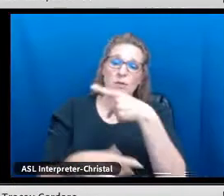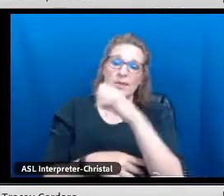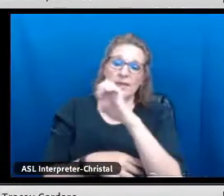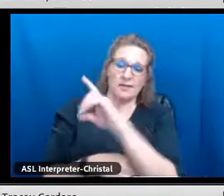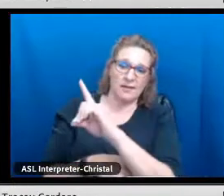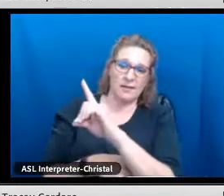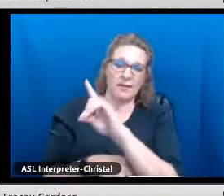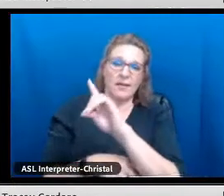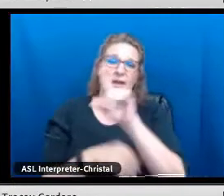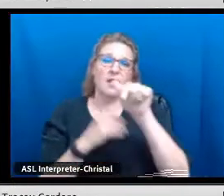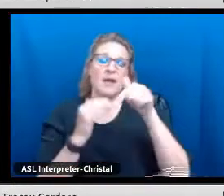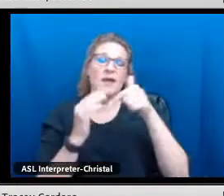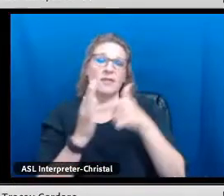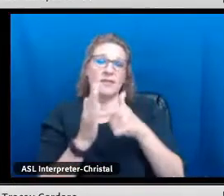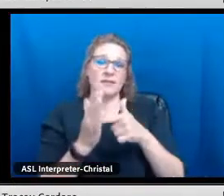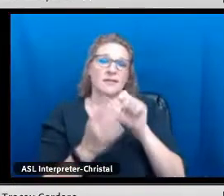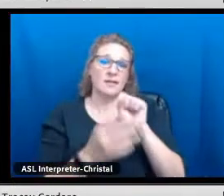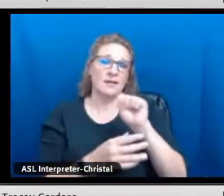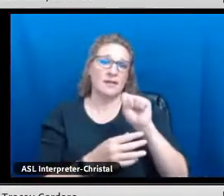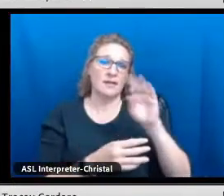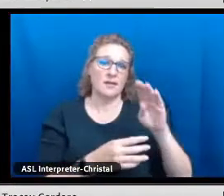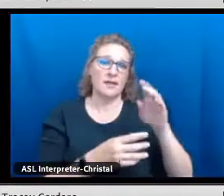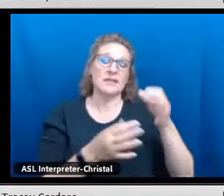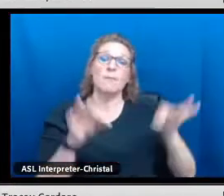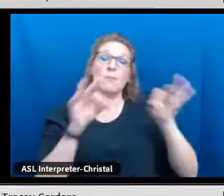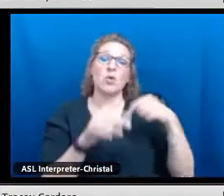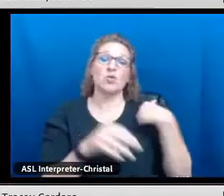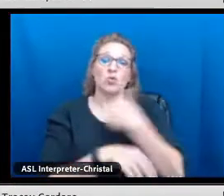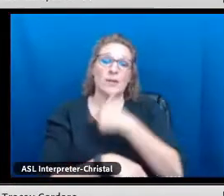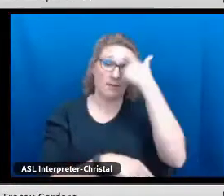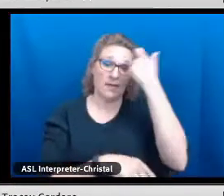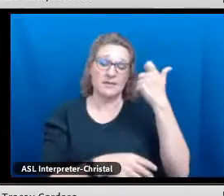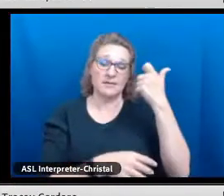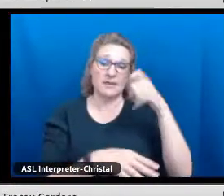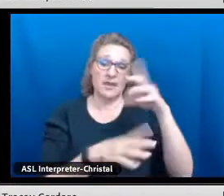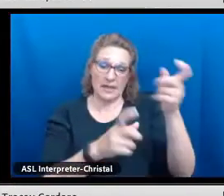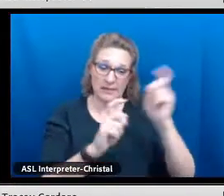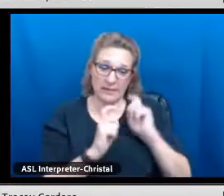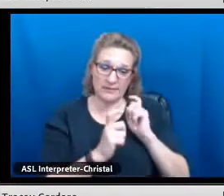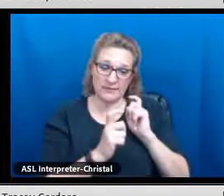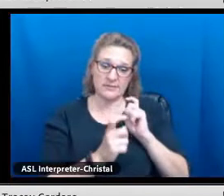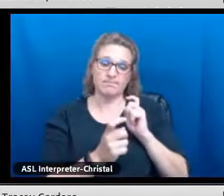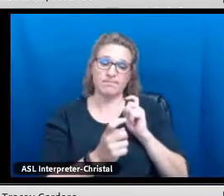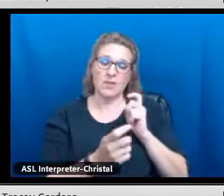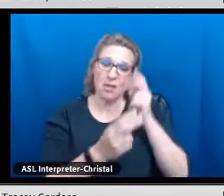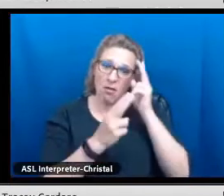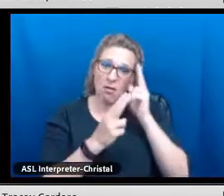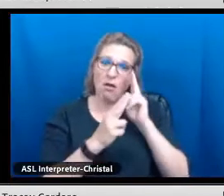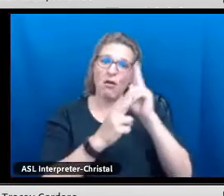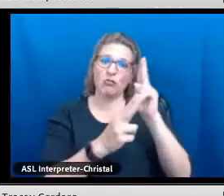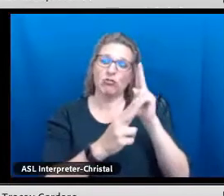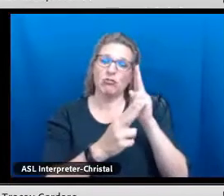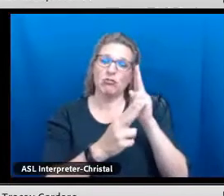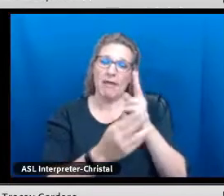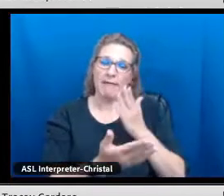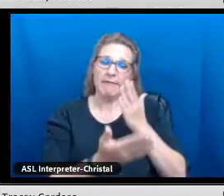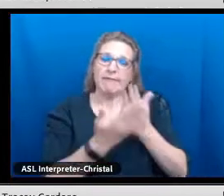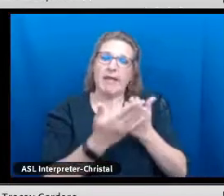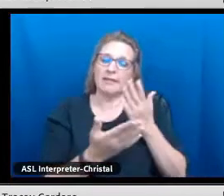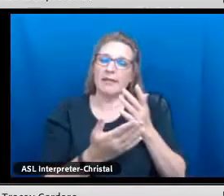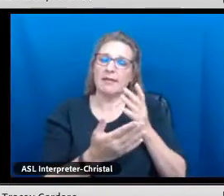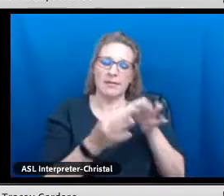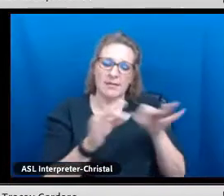Though we're not affiliated with PED, the seal is important to us because it validates,